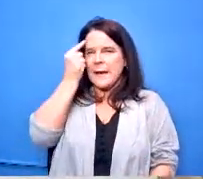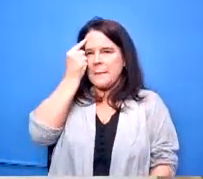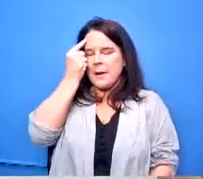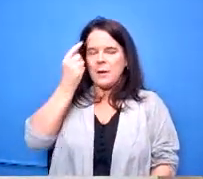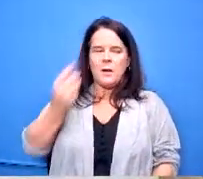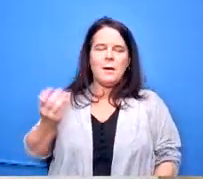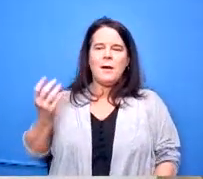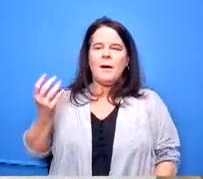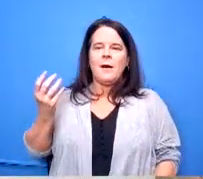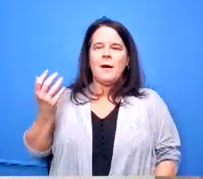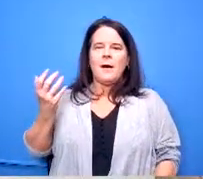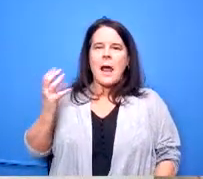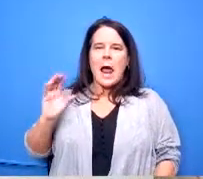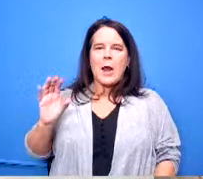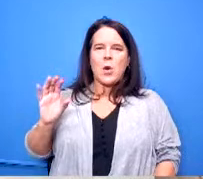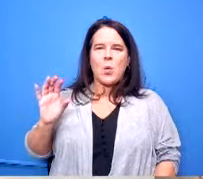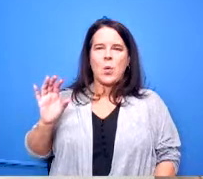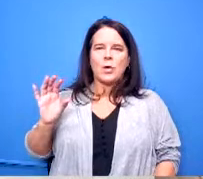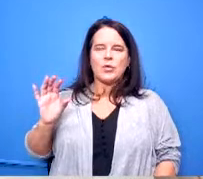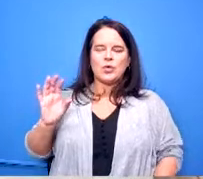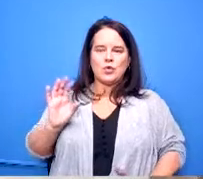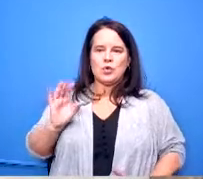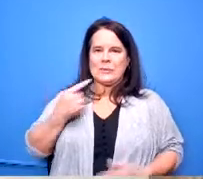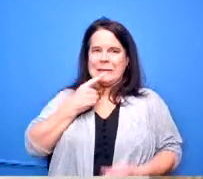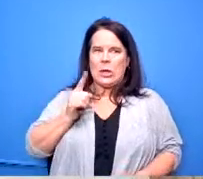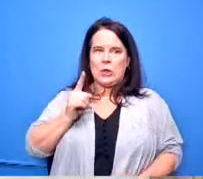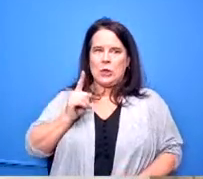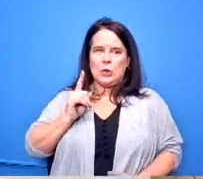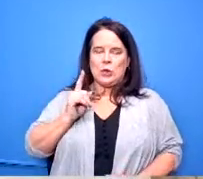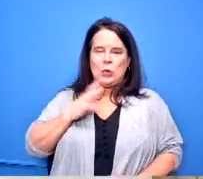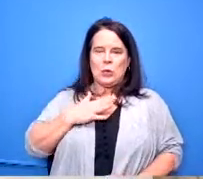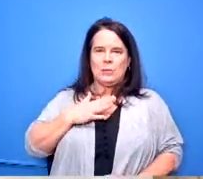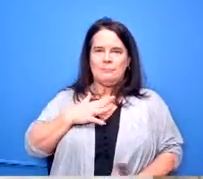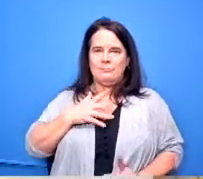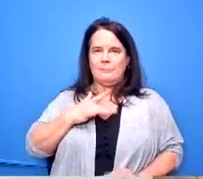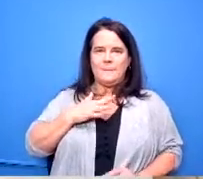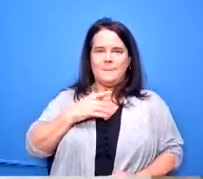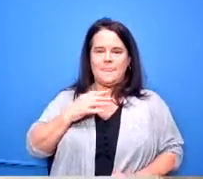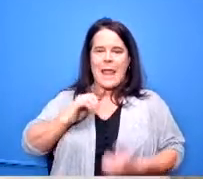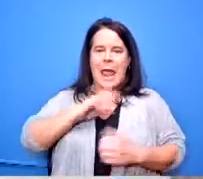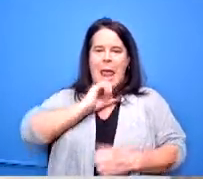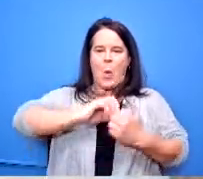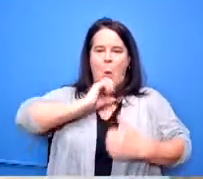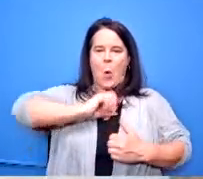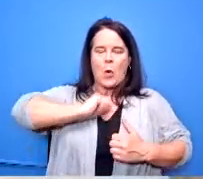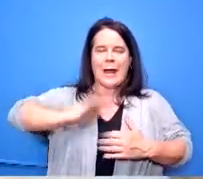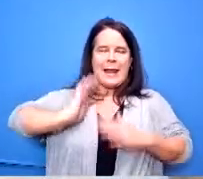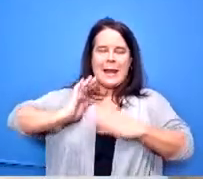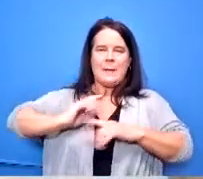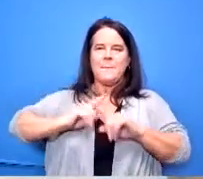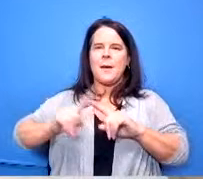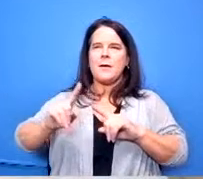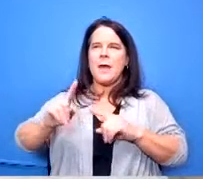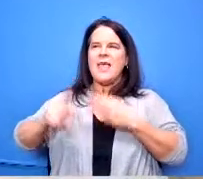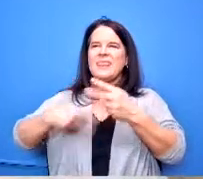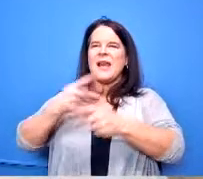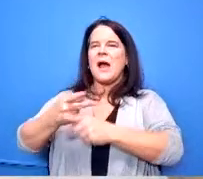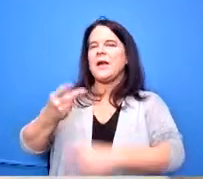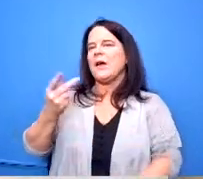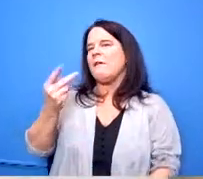want to date myself but i'm going to the holmac type the homeek type class for summer programming